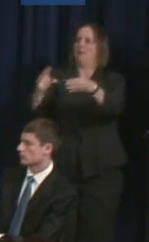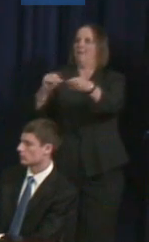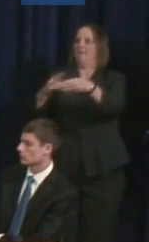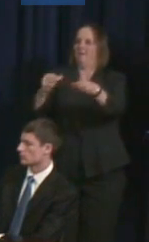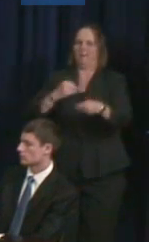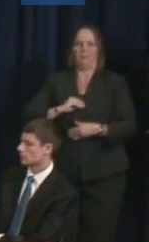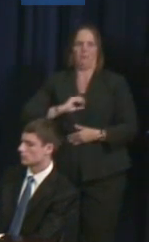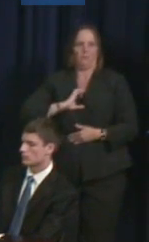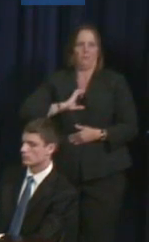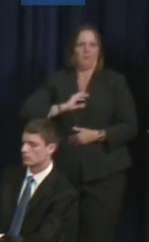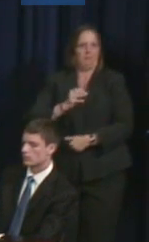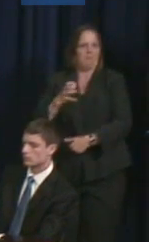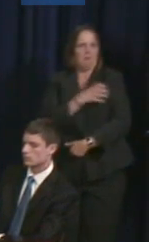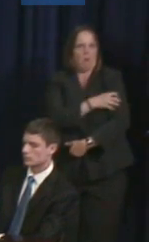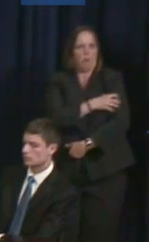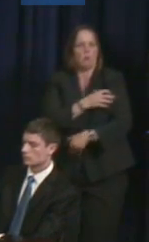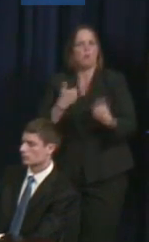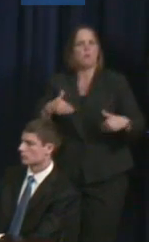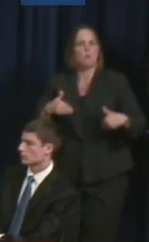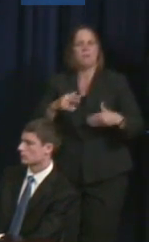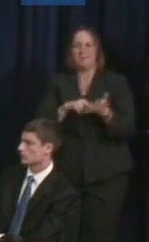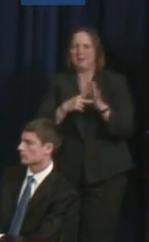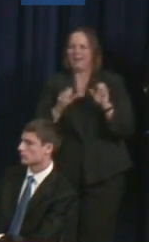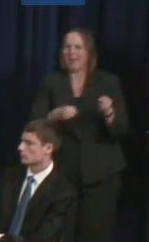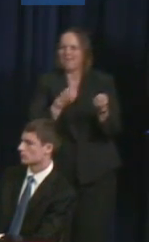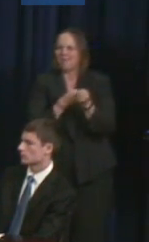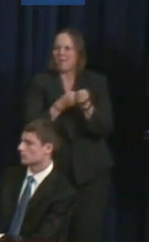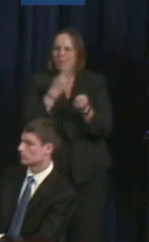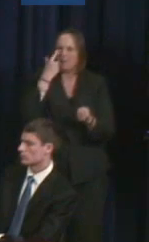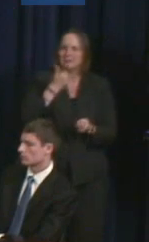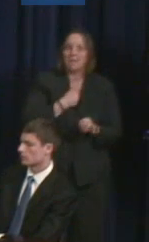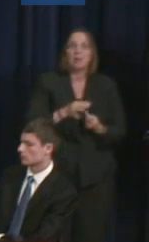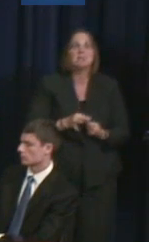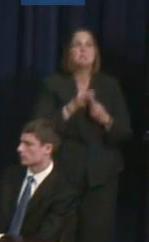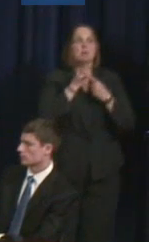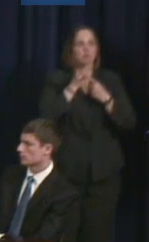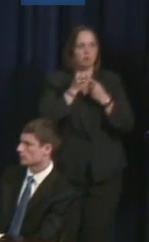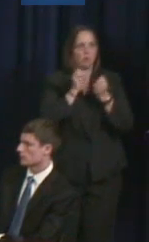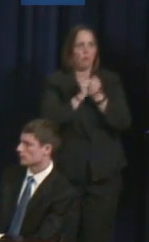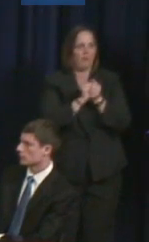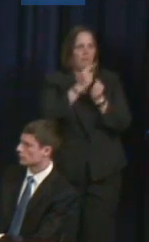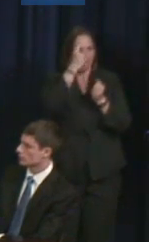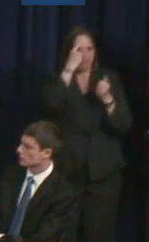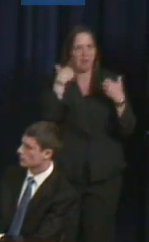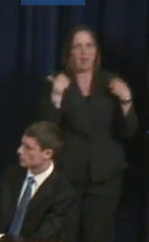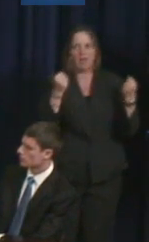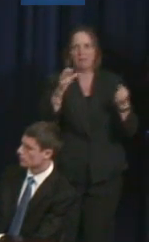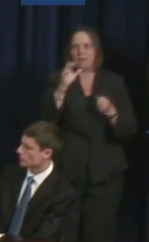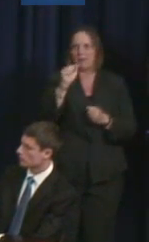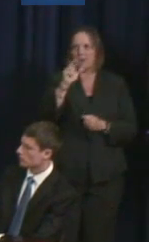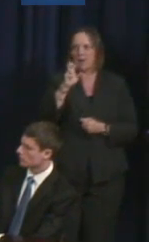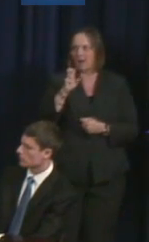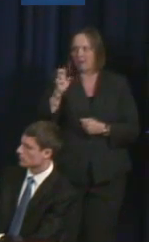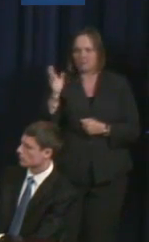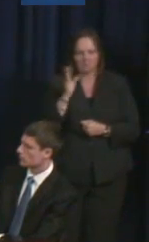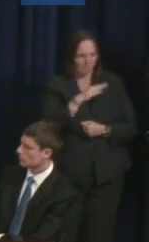better advocates for ourselves, and specifically for our mental health care. Judith Heumann: Are any of you doing work in social media ?